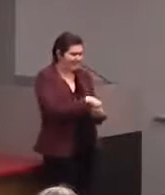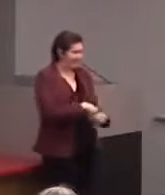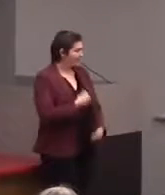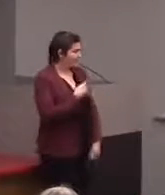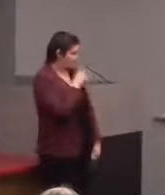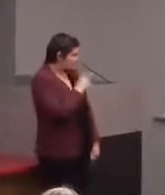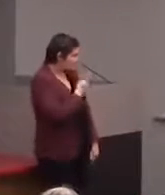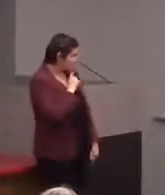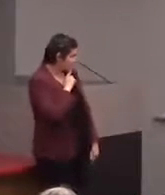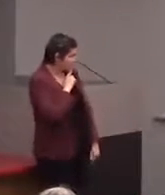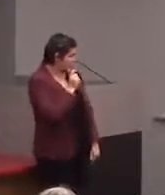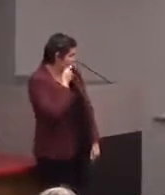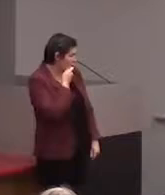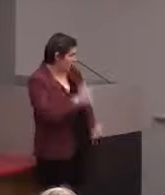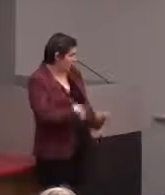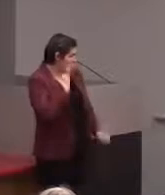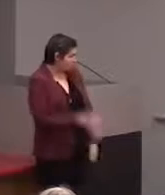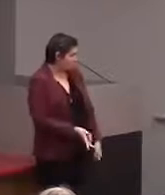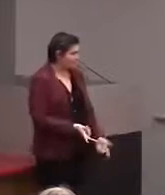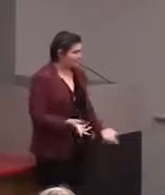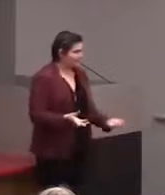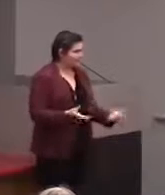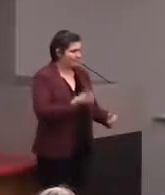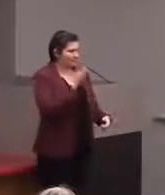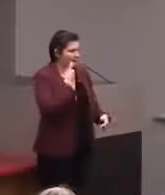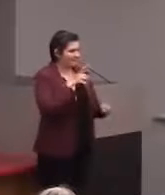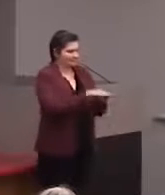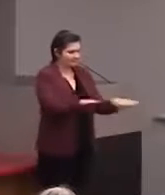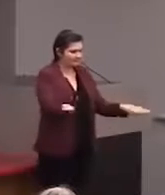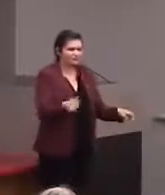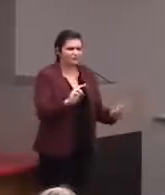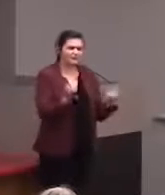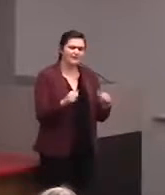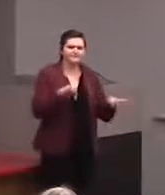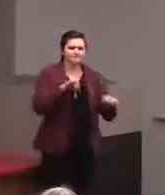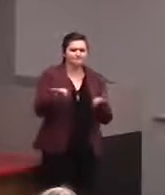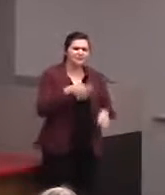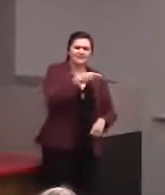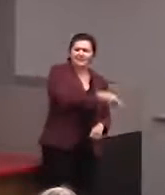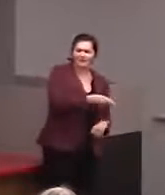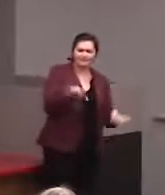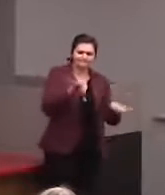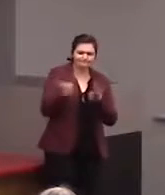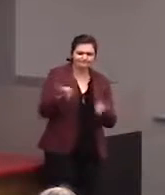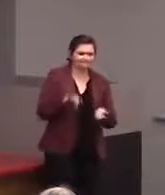And they give a super verbose description of what's there and, especially, in other